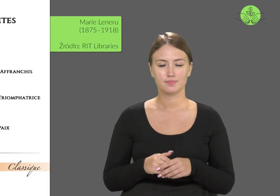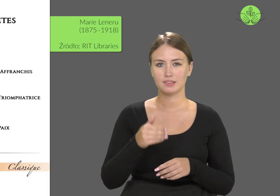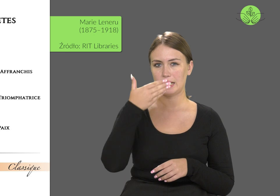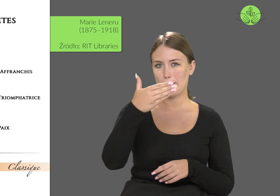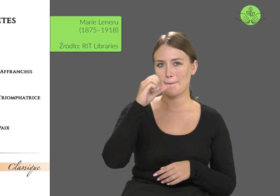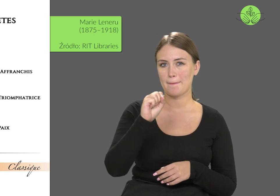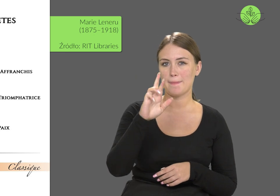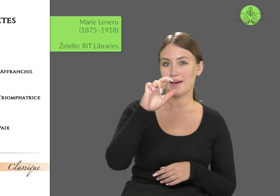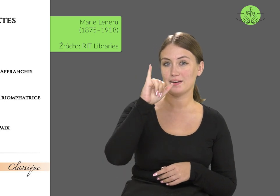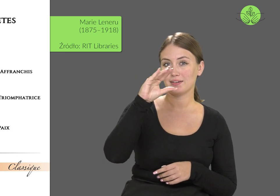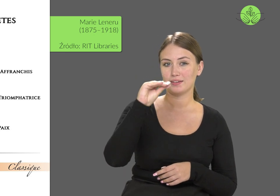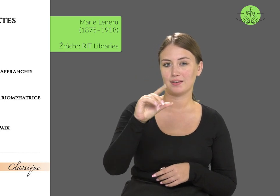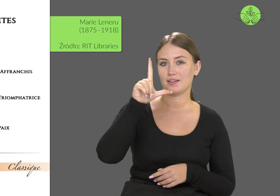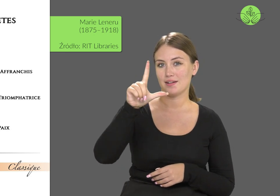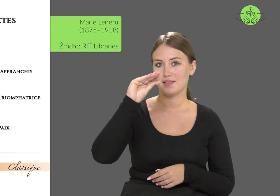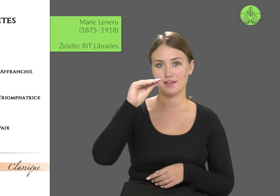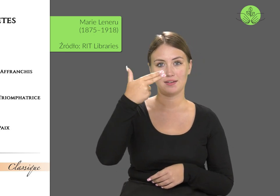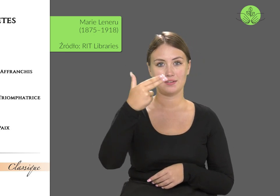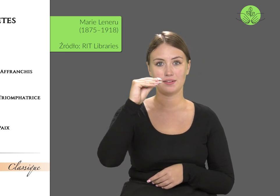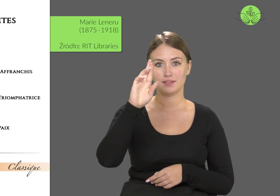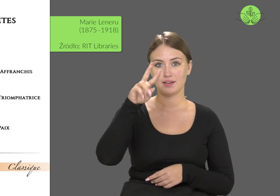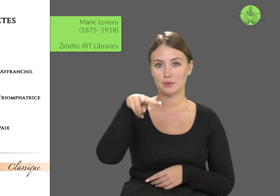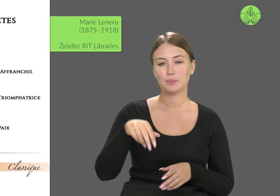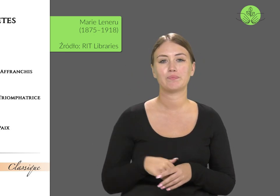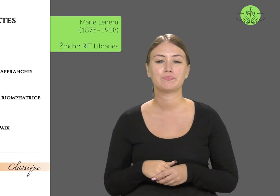Marie Leneru.